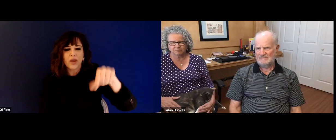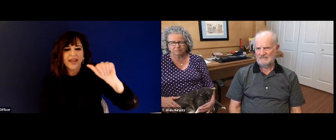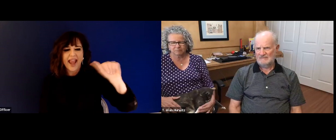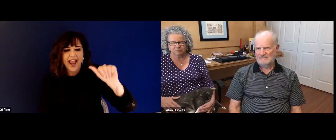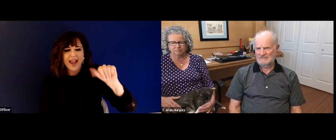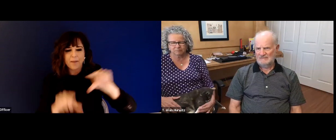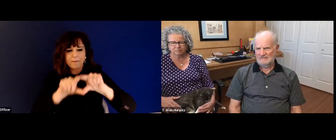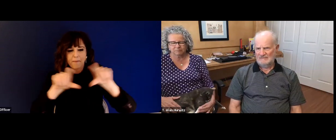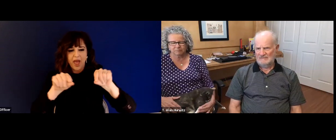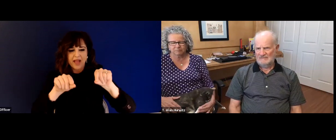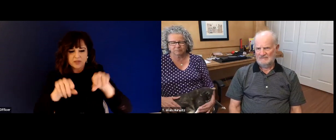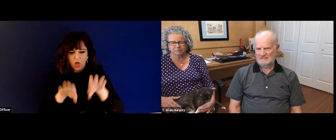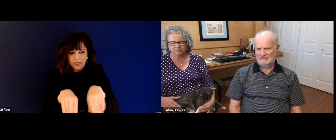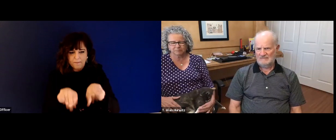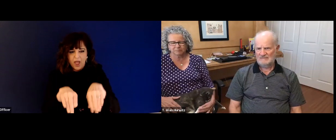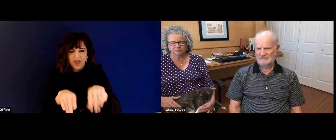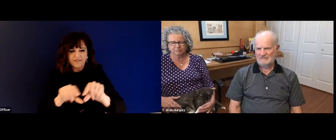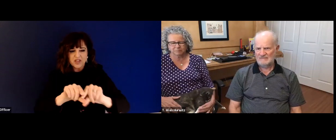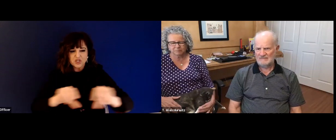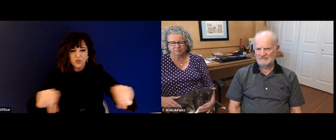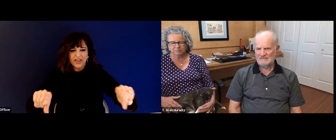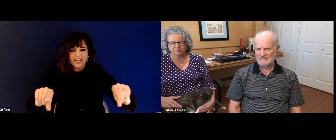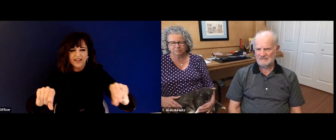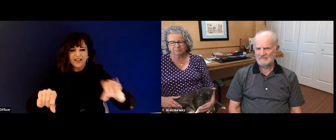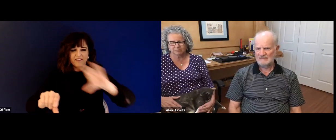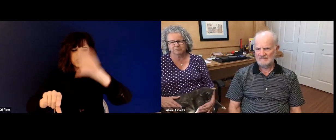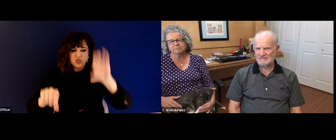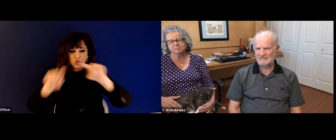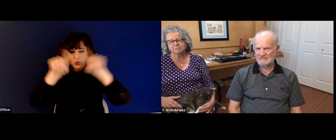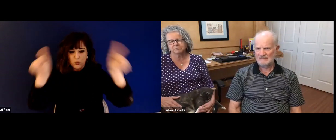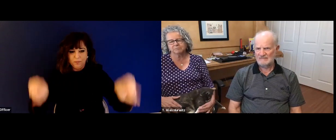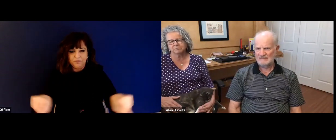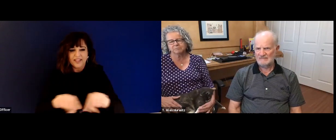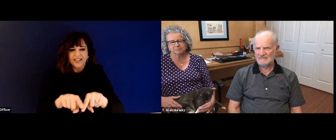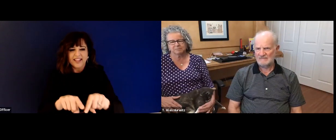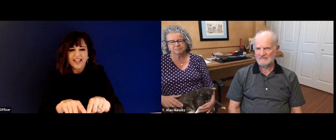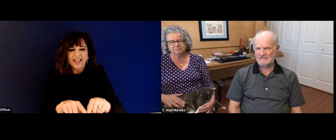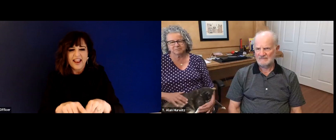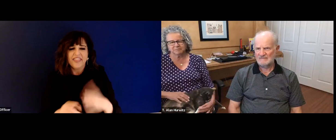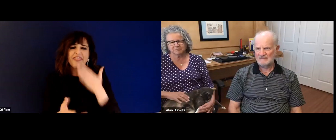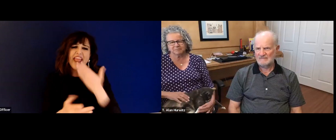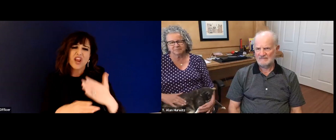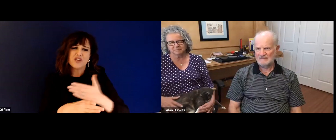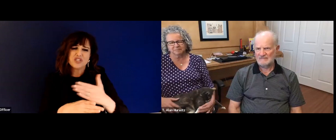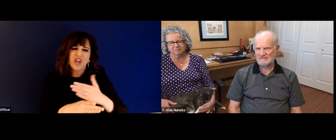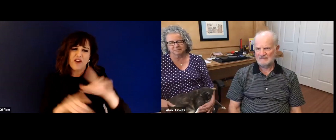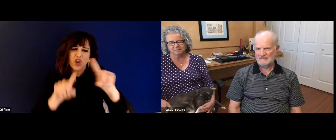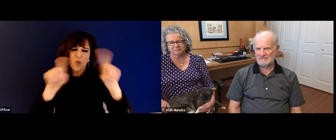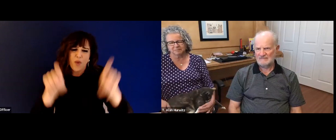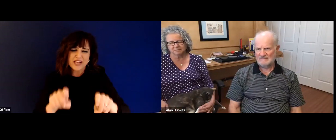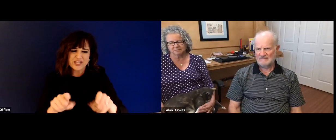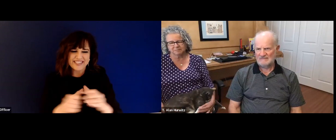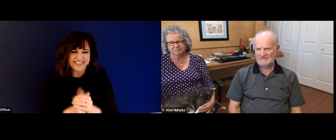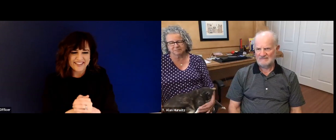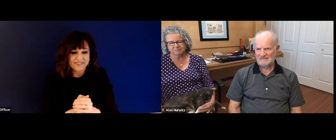questions. And for those of you in the audience who want to send your personal questions, please make sure you type that in in